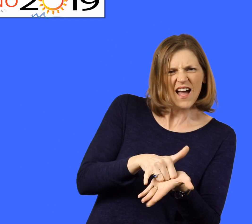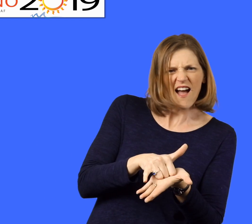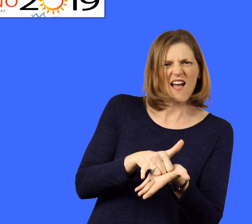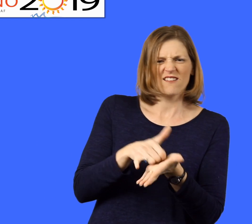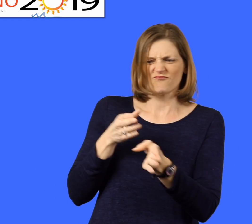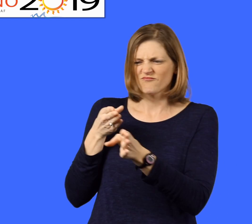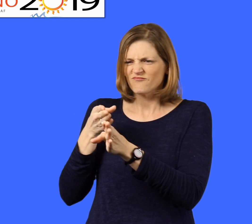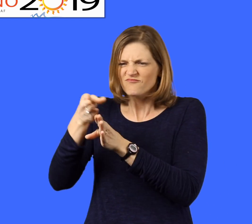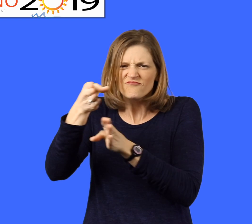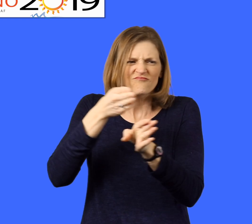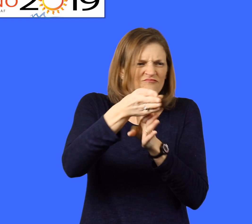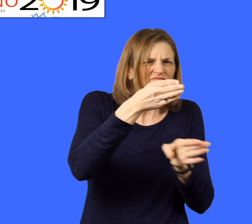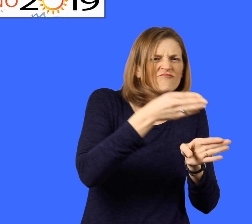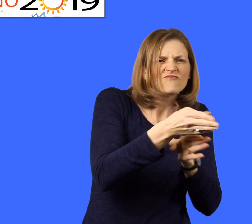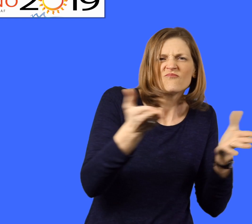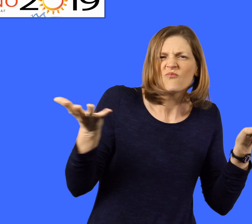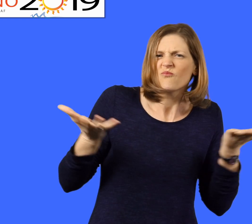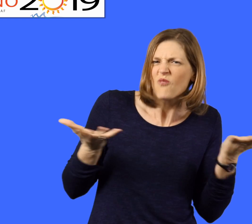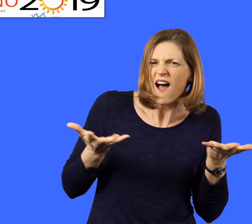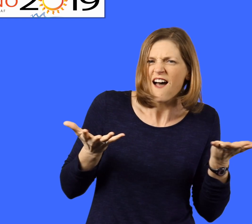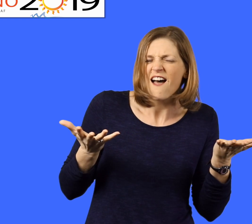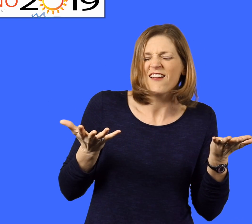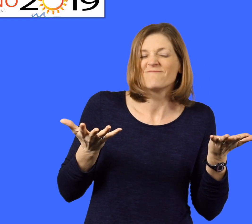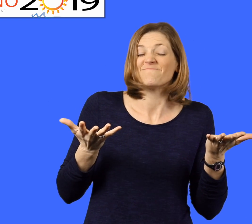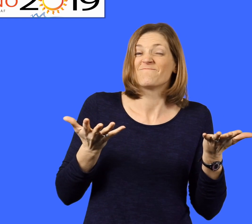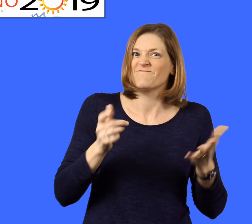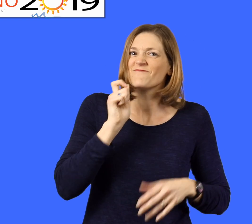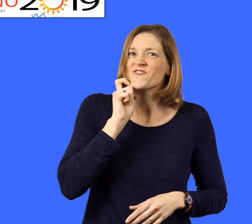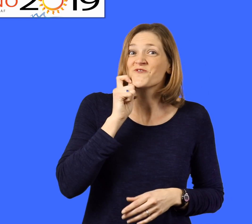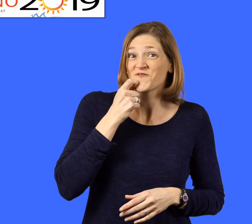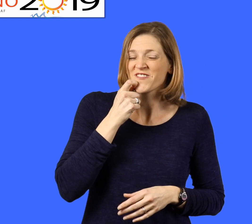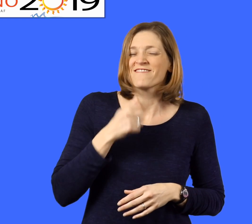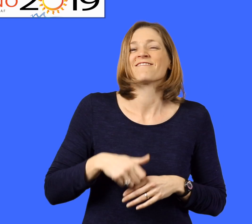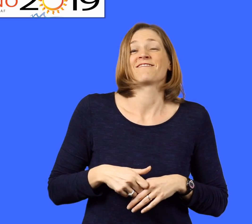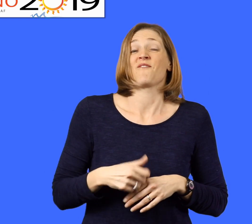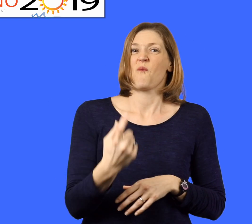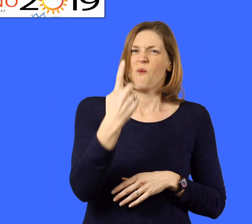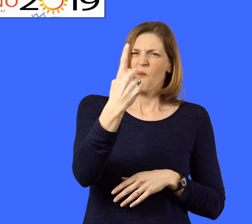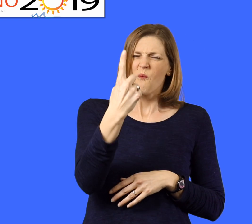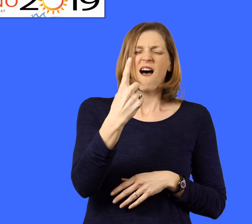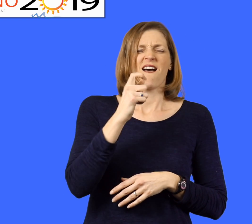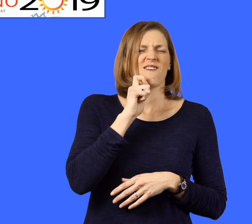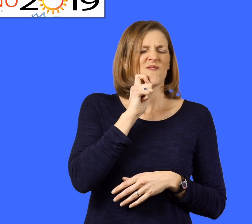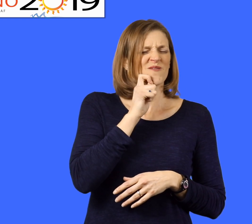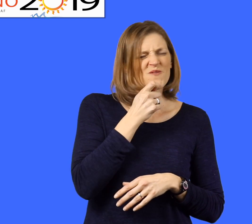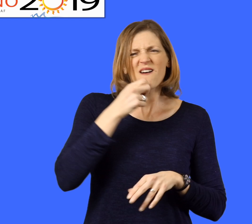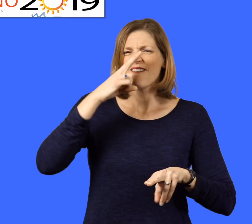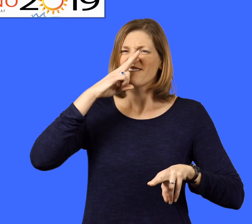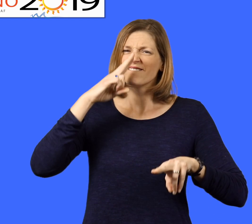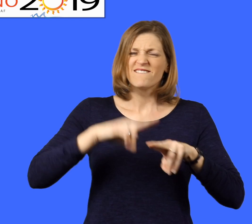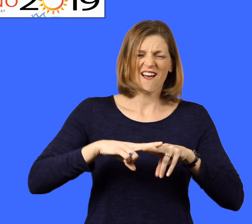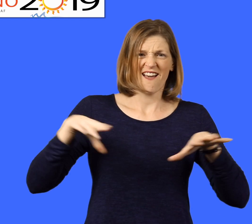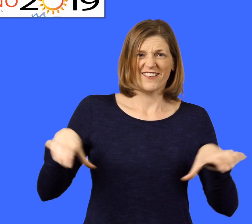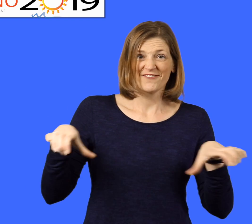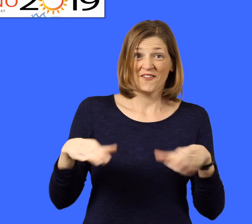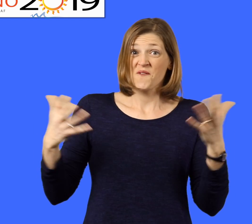and to help them see the wide variety of careers available in STEM.